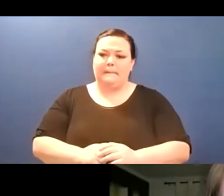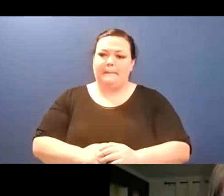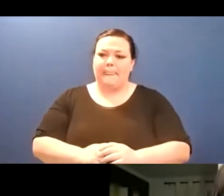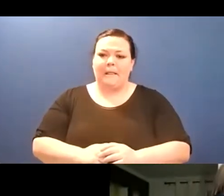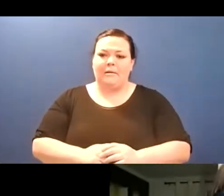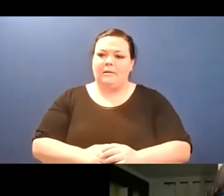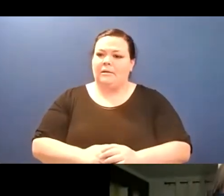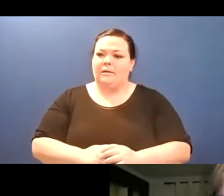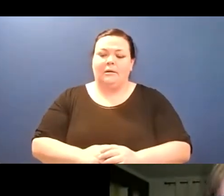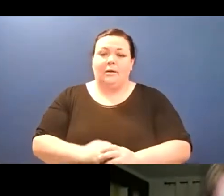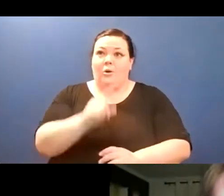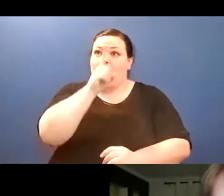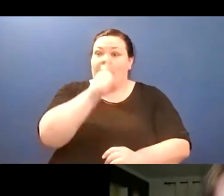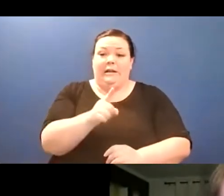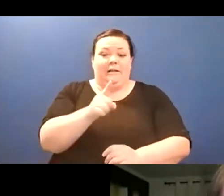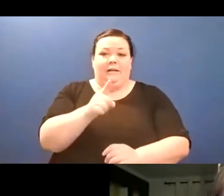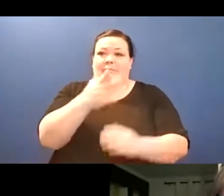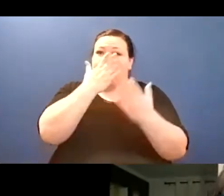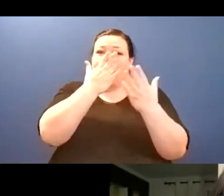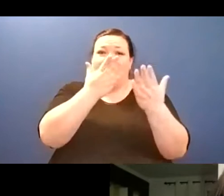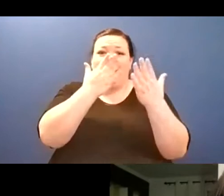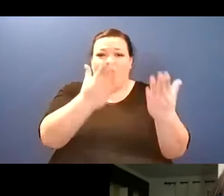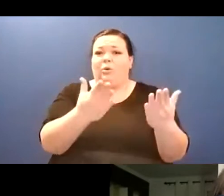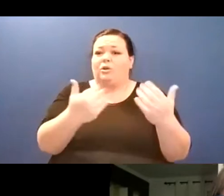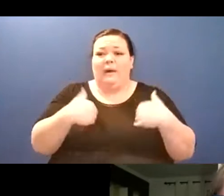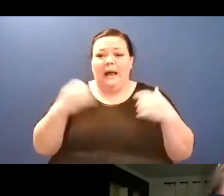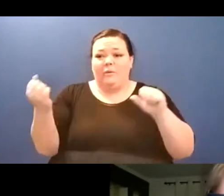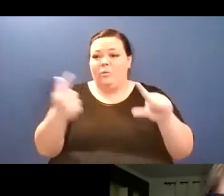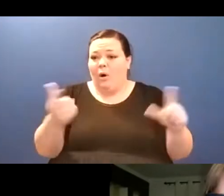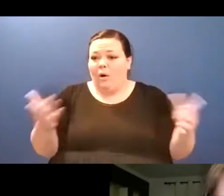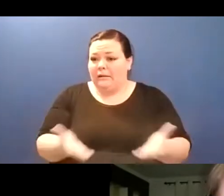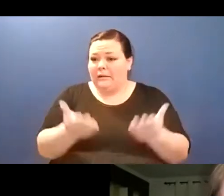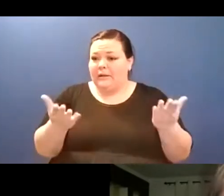encourage, I love that, Molly, um we also just, I want